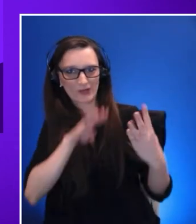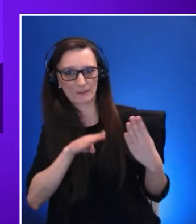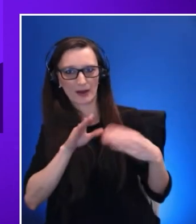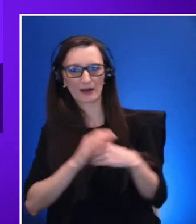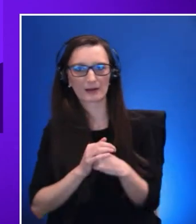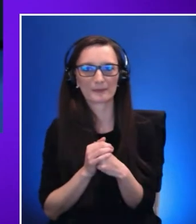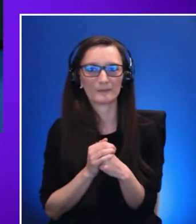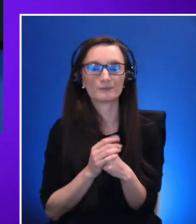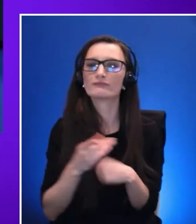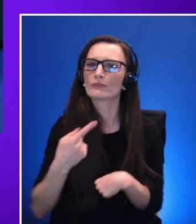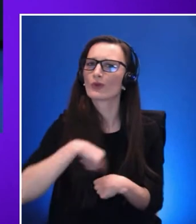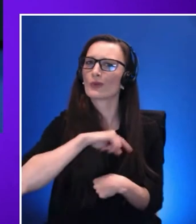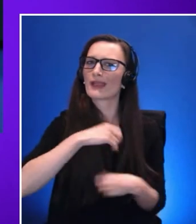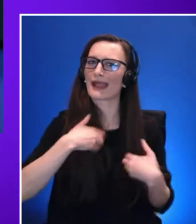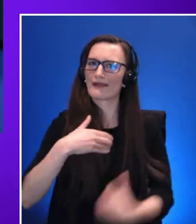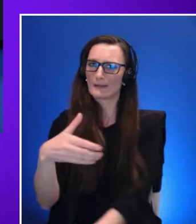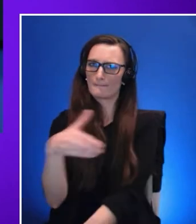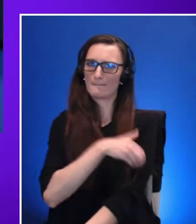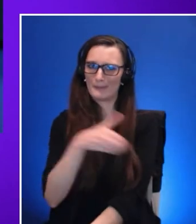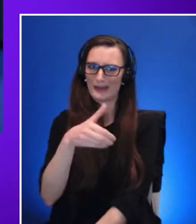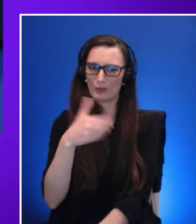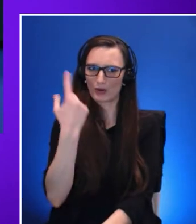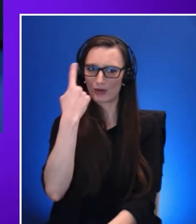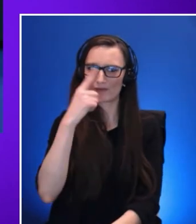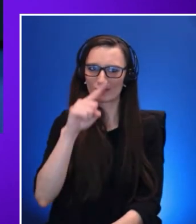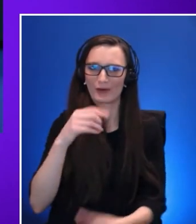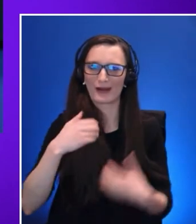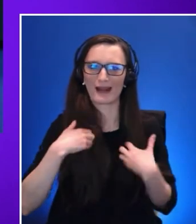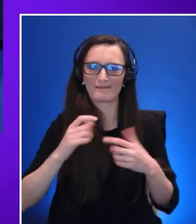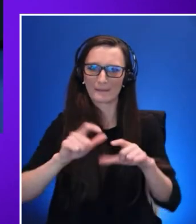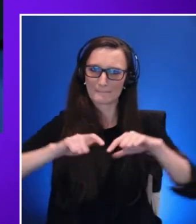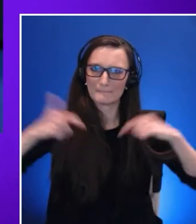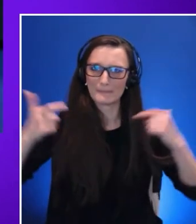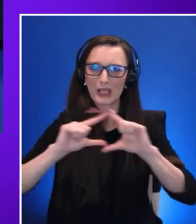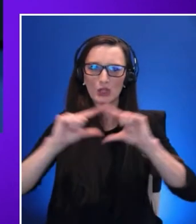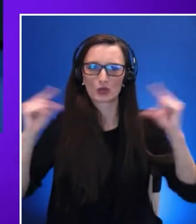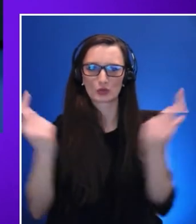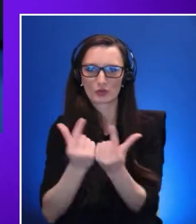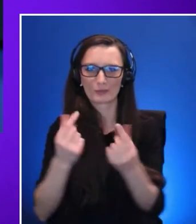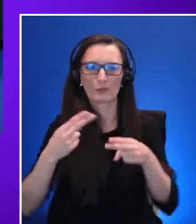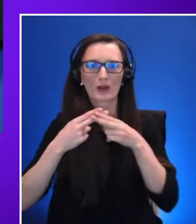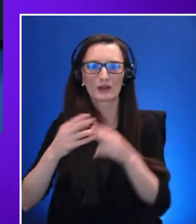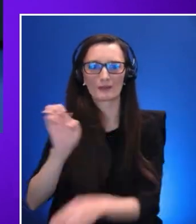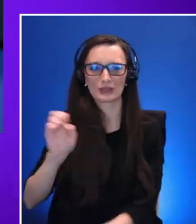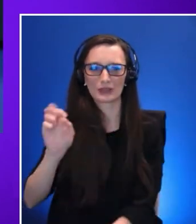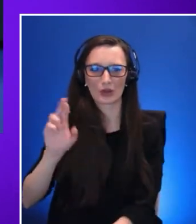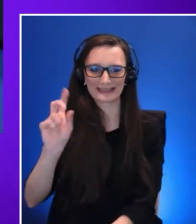big employee research groups we call them ergs as a voice and channel of communication.